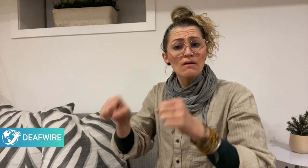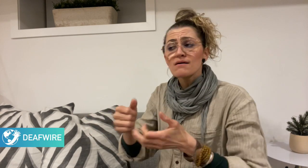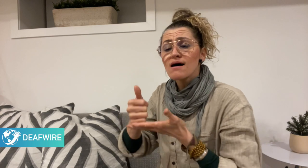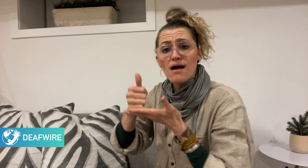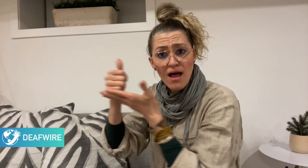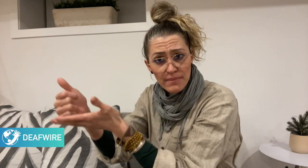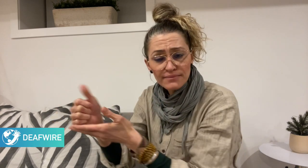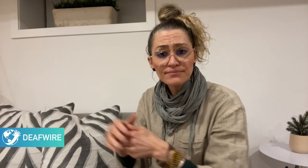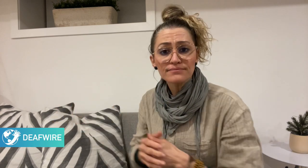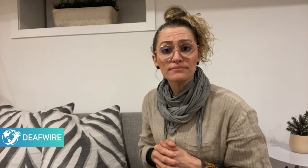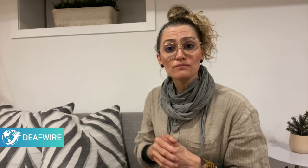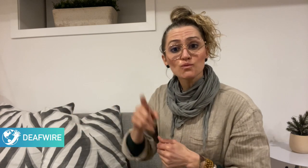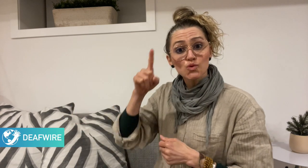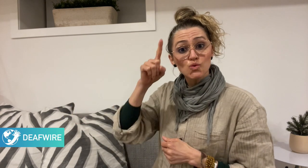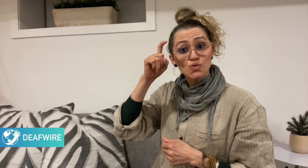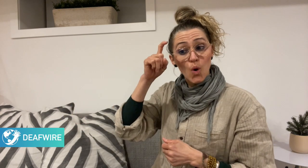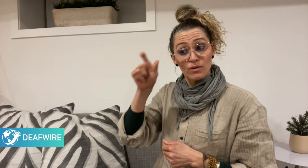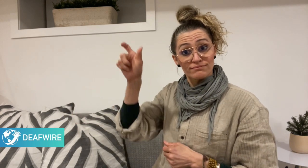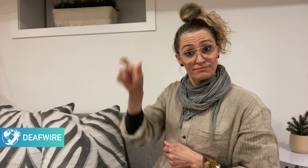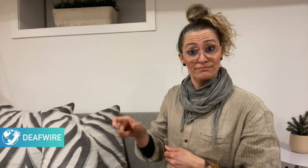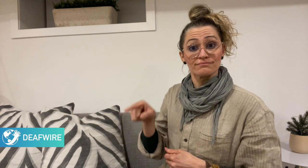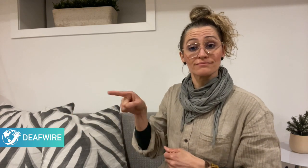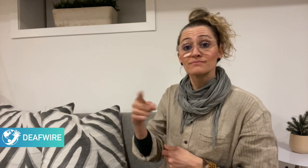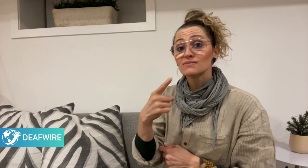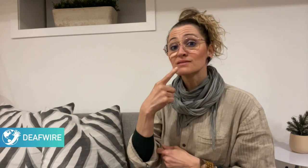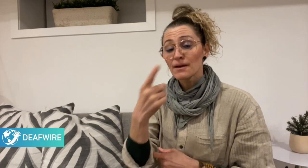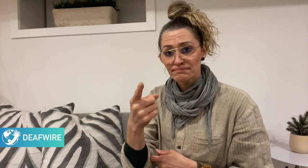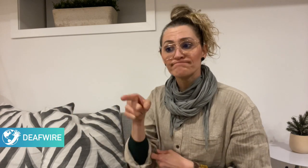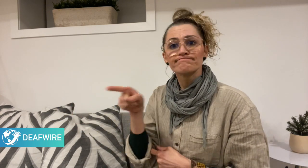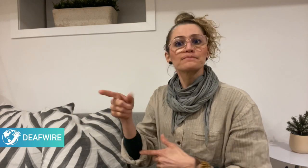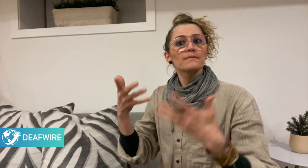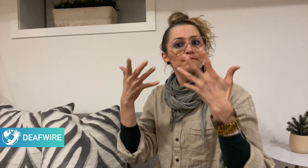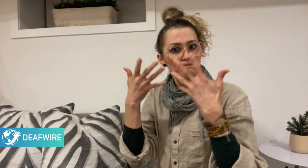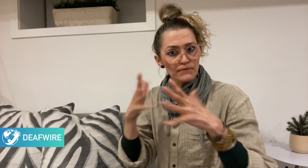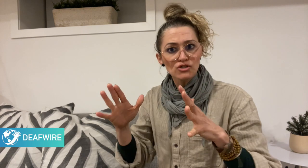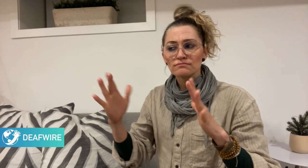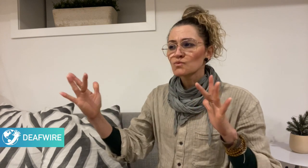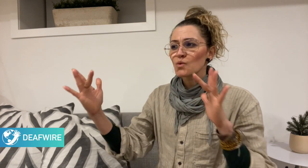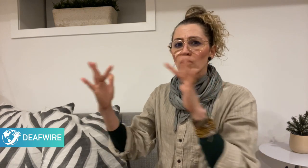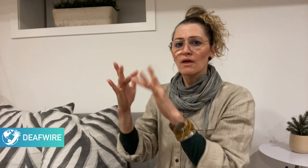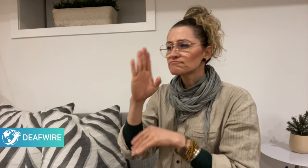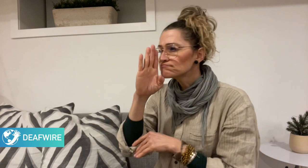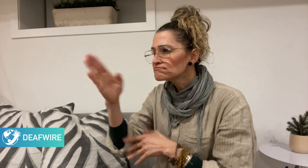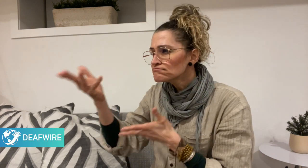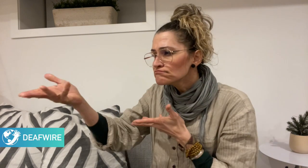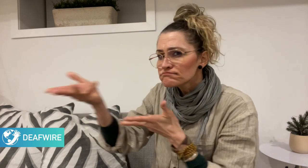with intervention at the international level and any other